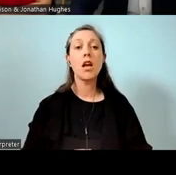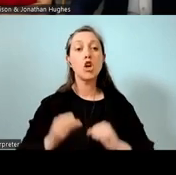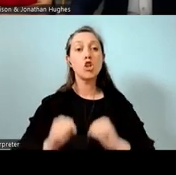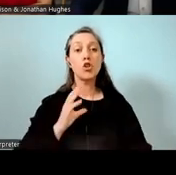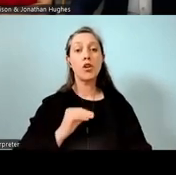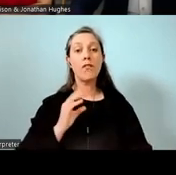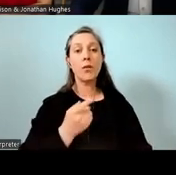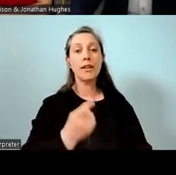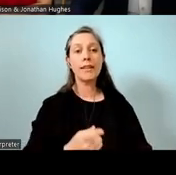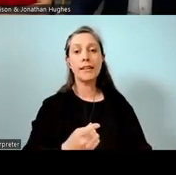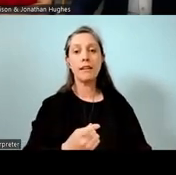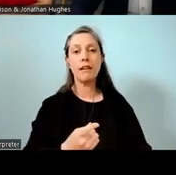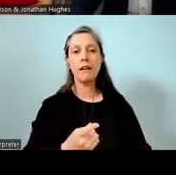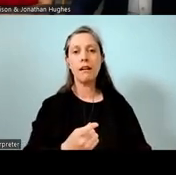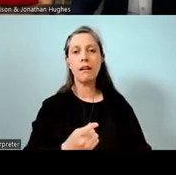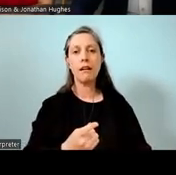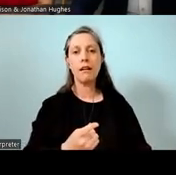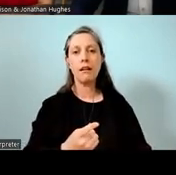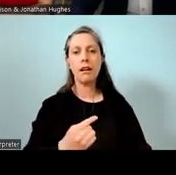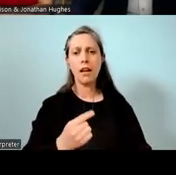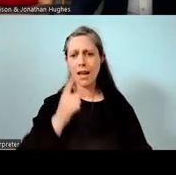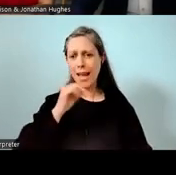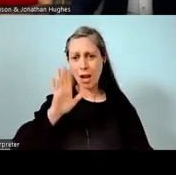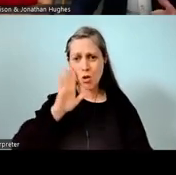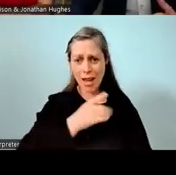Do we need to make sure that everyone can hear? Hopefully, they can hear it.